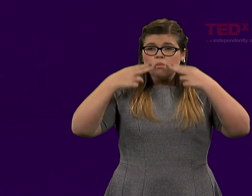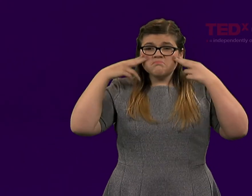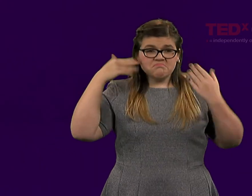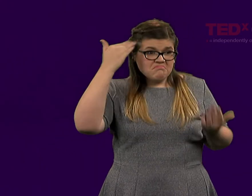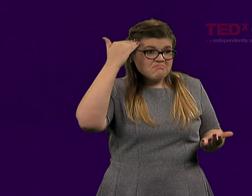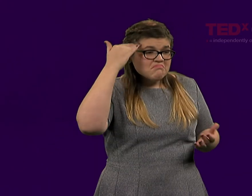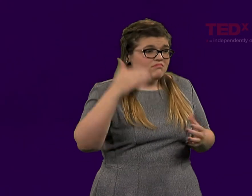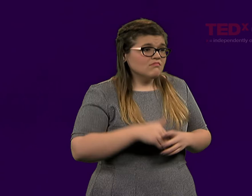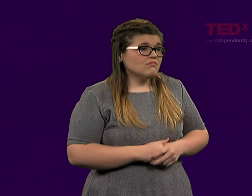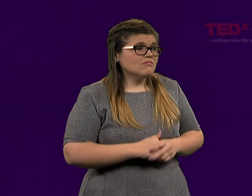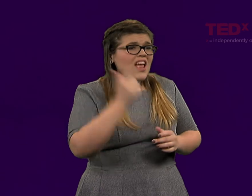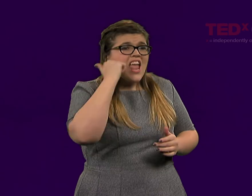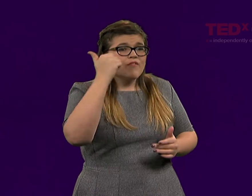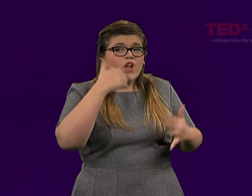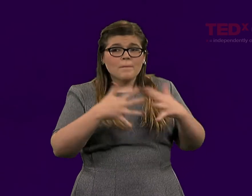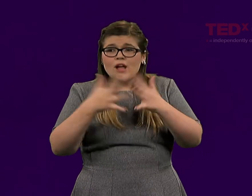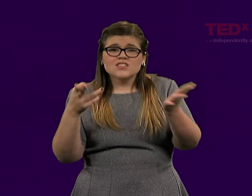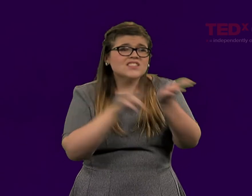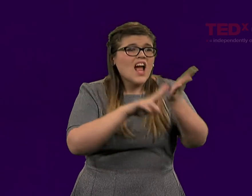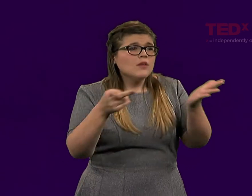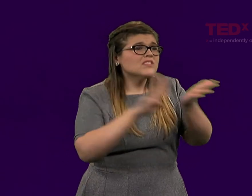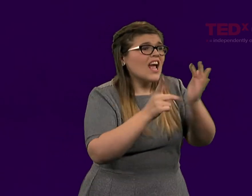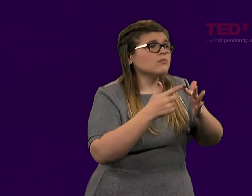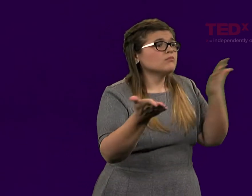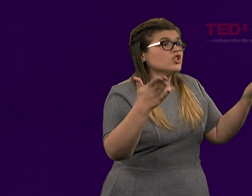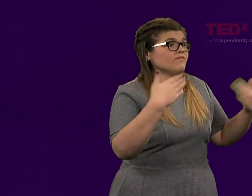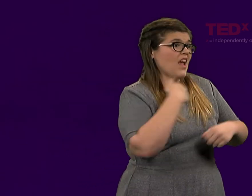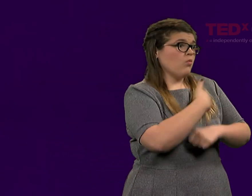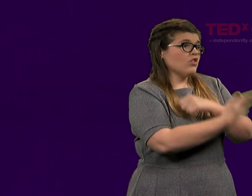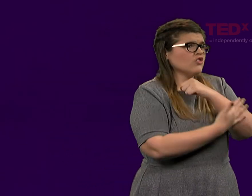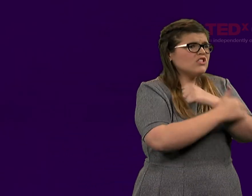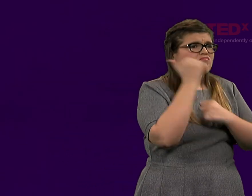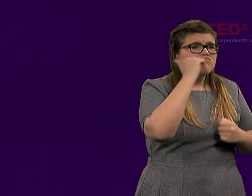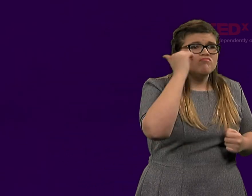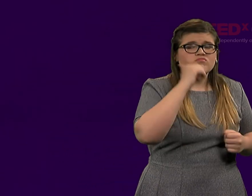Every day people sign up to support our country.